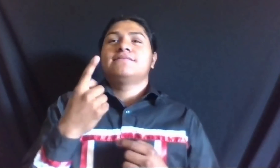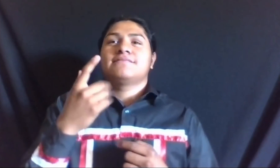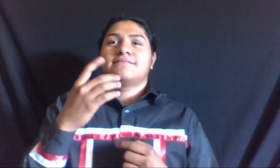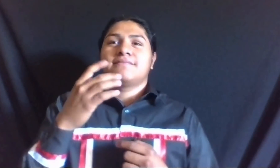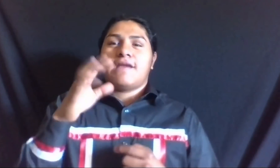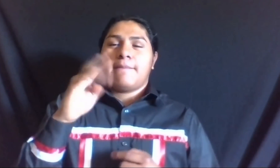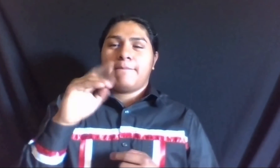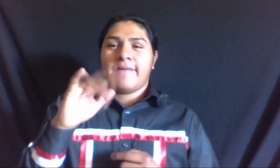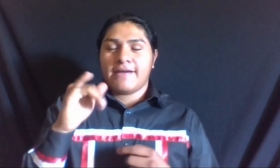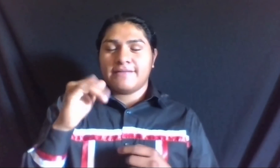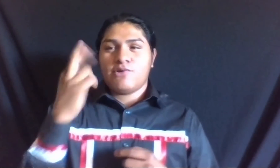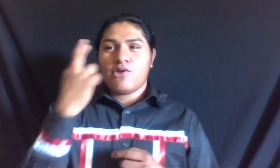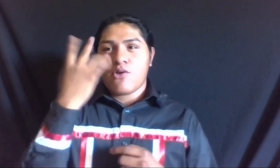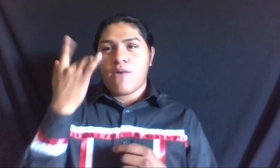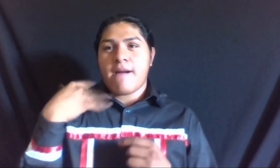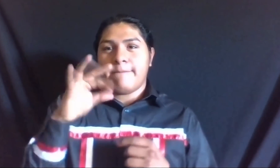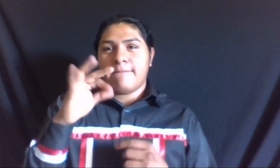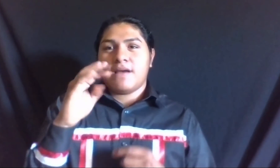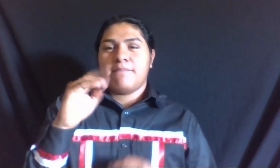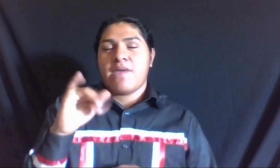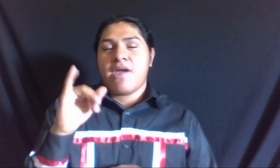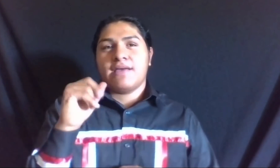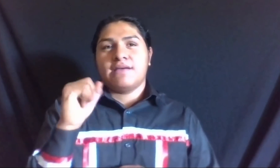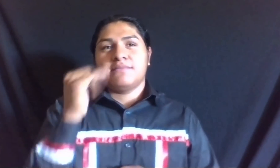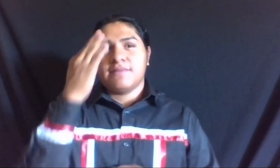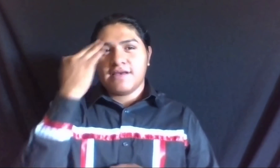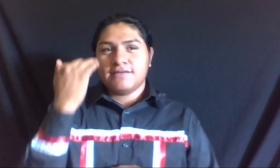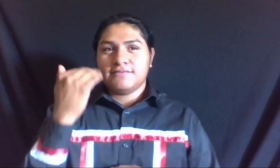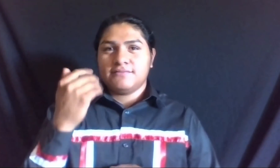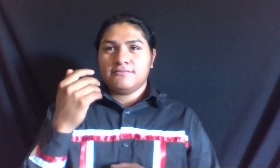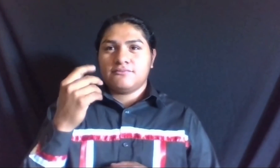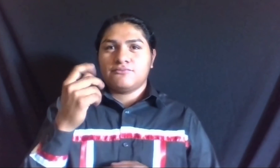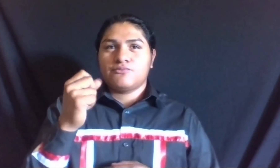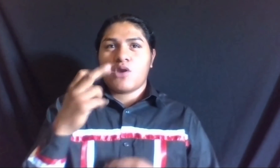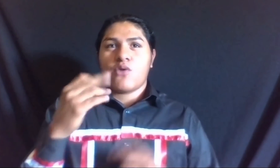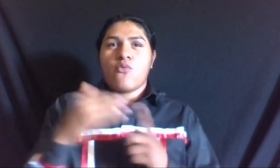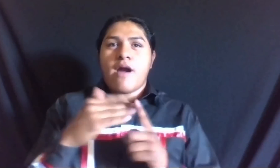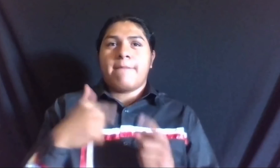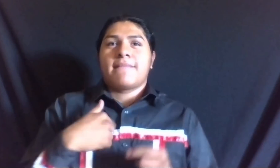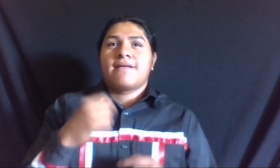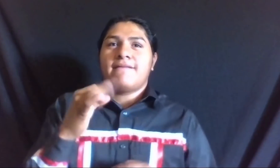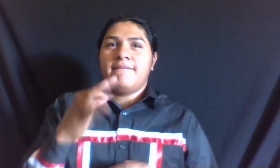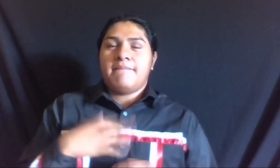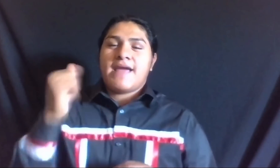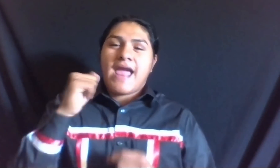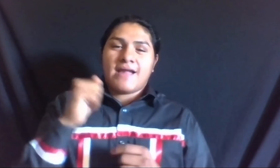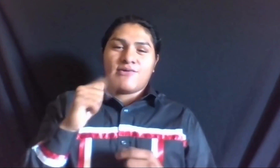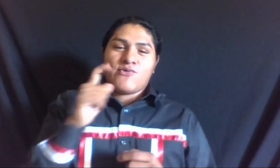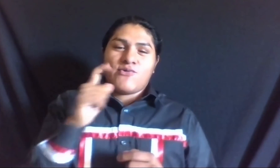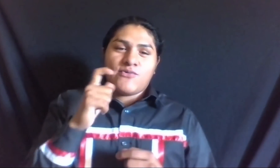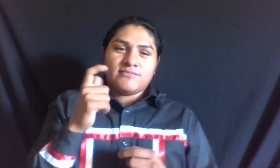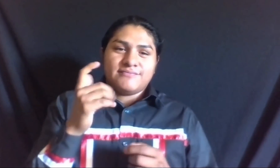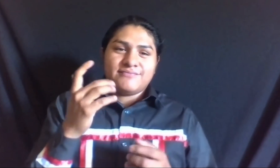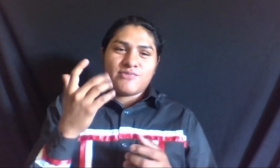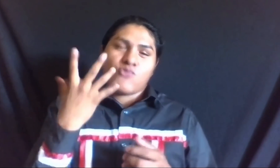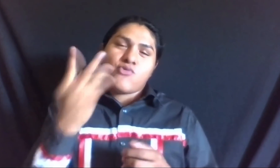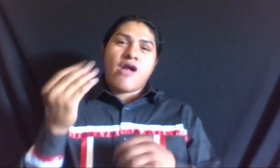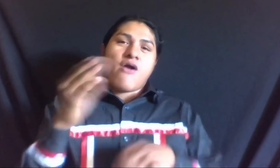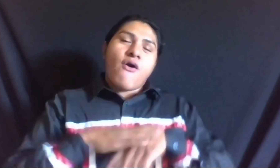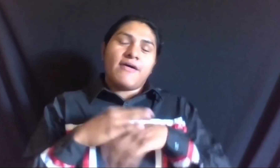FIRST, THE REASON WHY I CHOSE MARY IS BECAUSE SHE REMINDS ME OF MY AUNT WHO HAS PASSED ON.